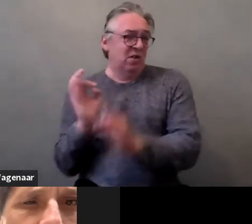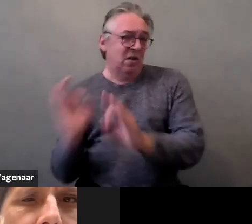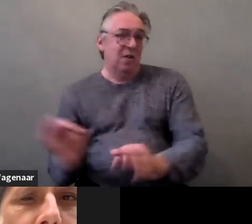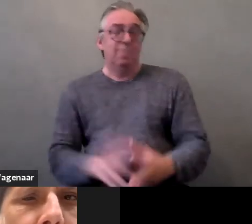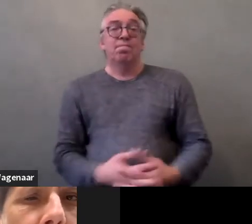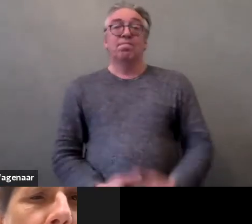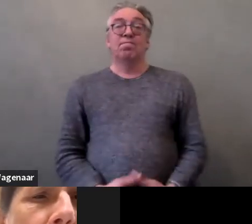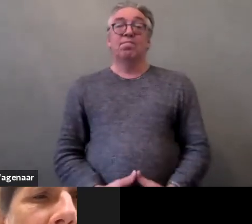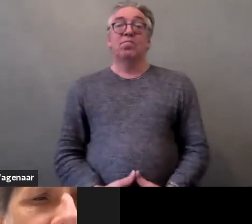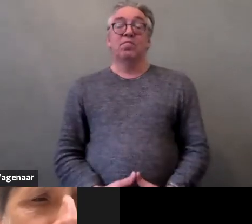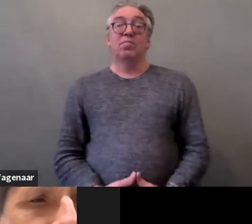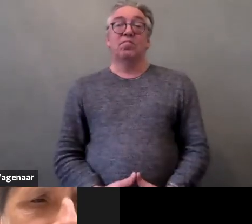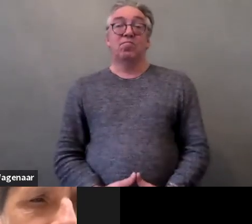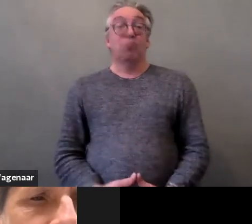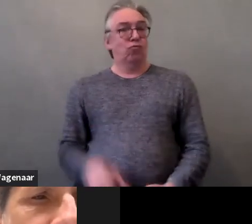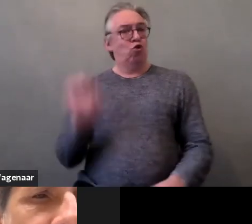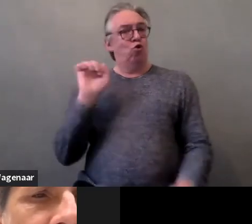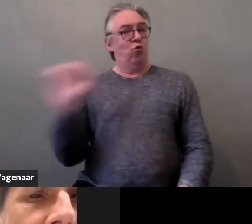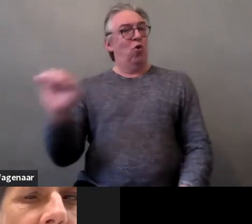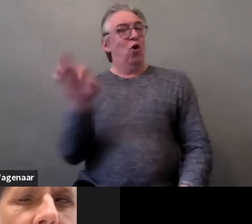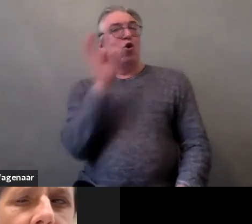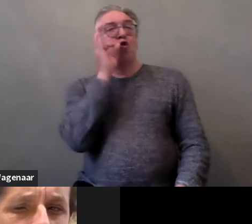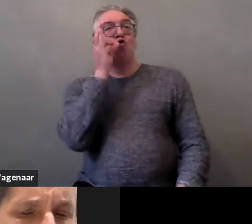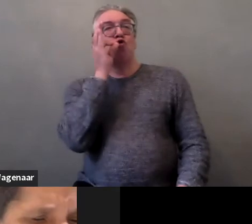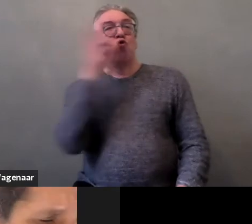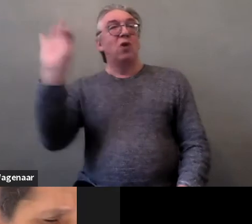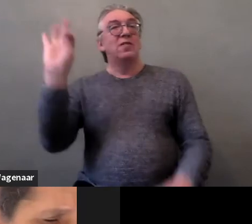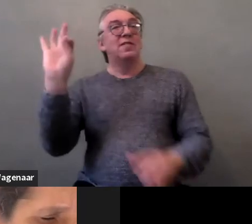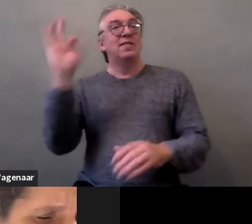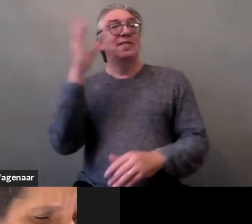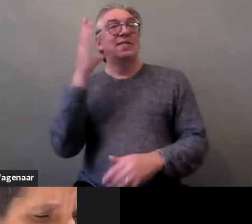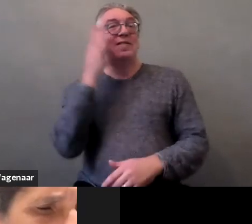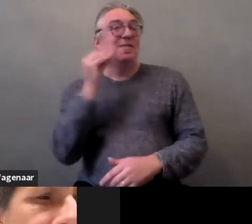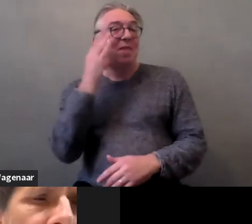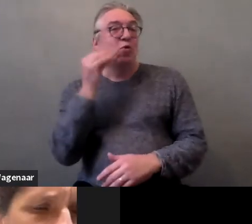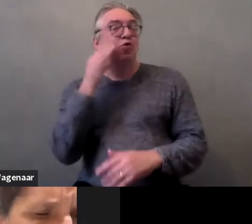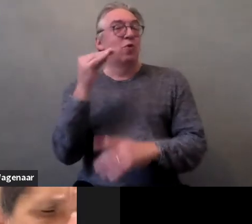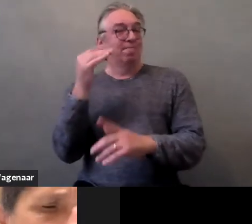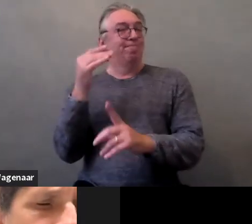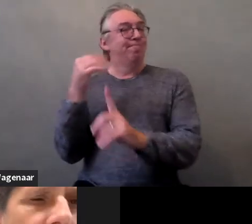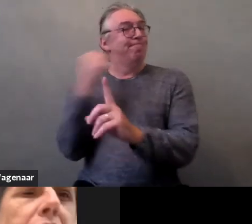about your experience with victims of violence with disabilities.